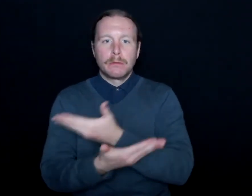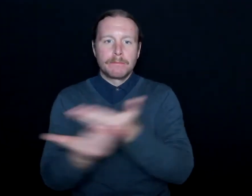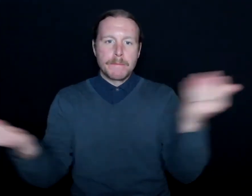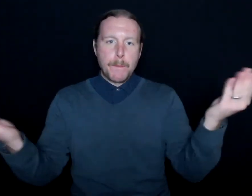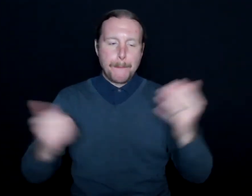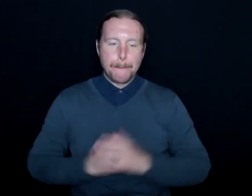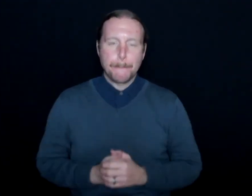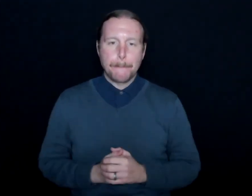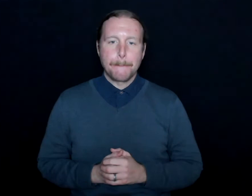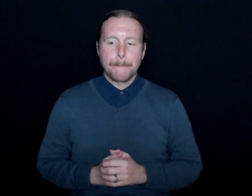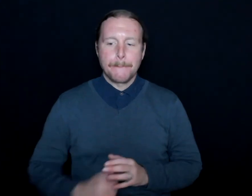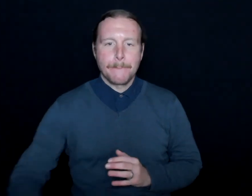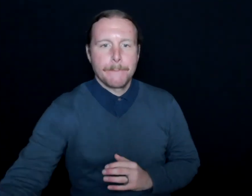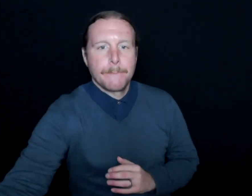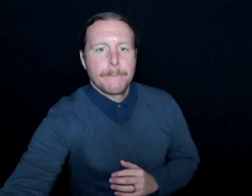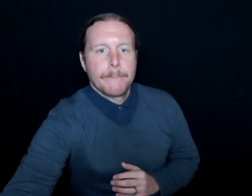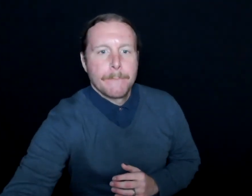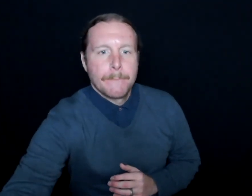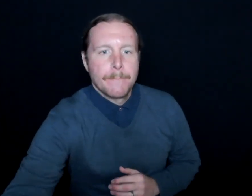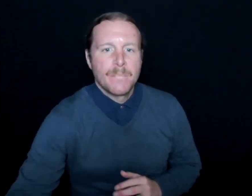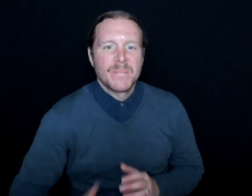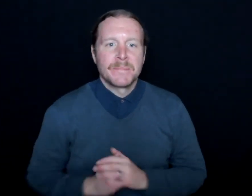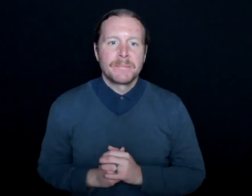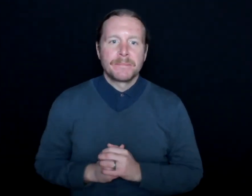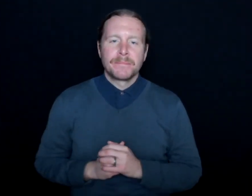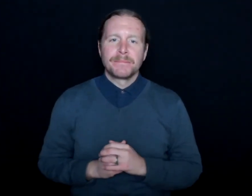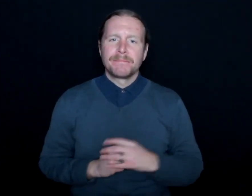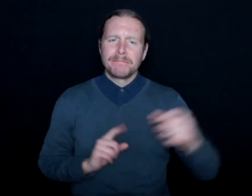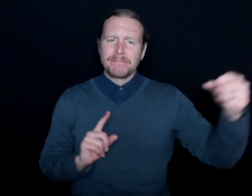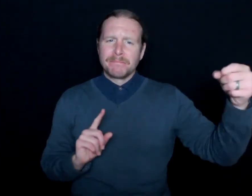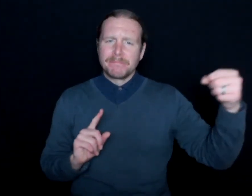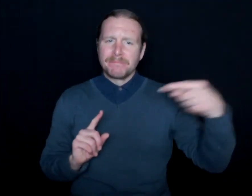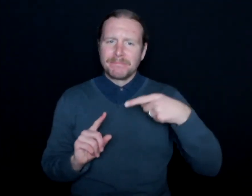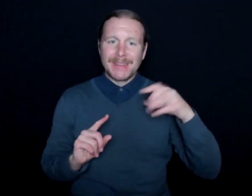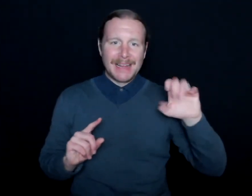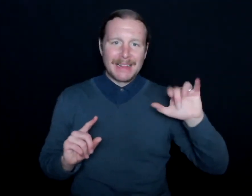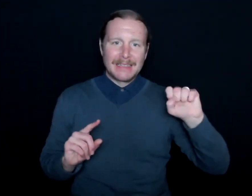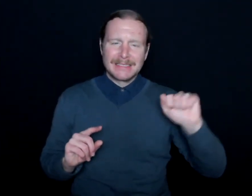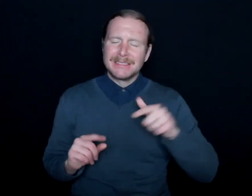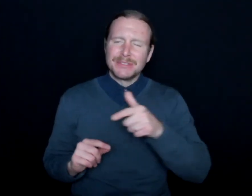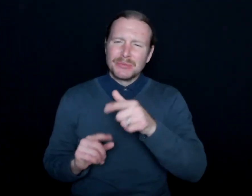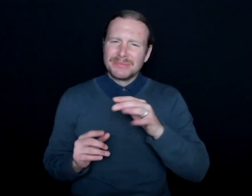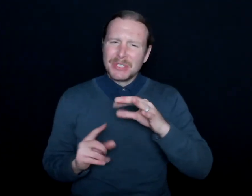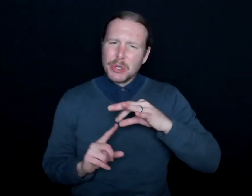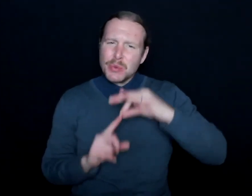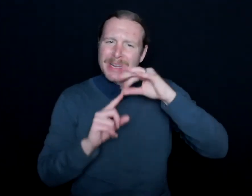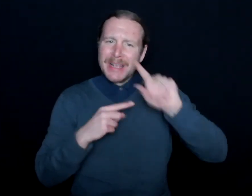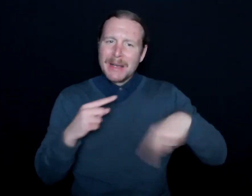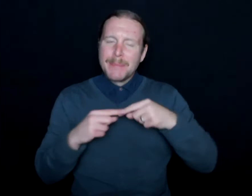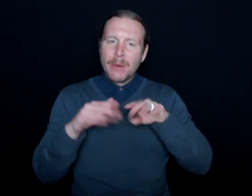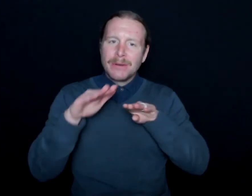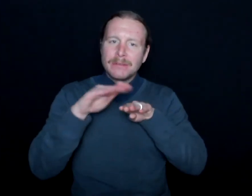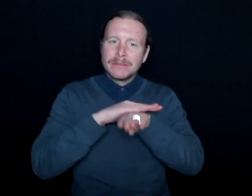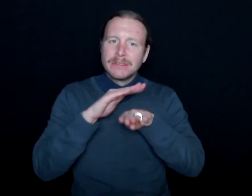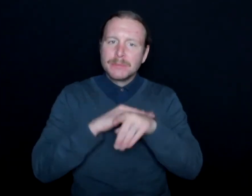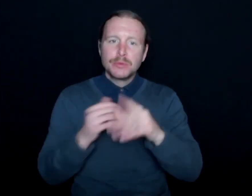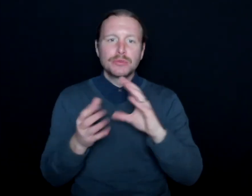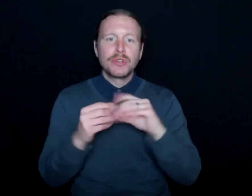Something that I think is really unique about accessibility-- and you mentioned the imposter syndrome,